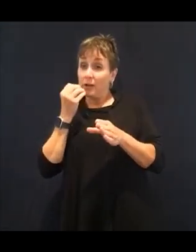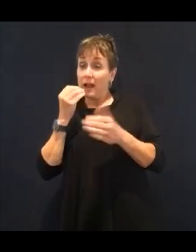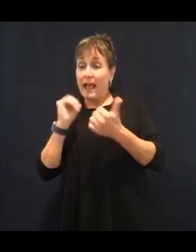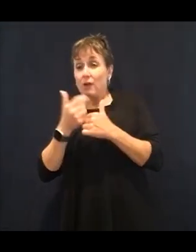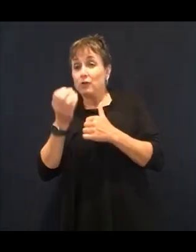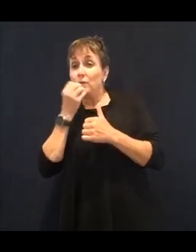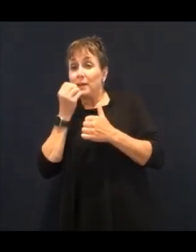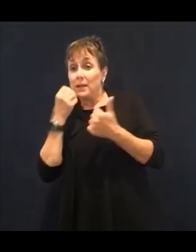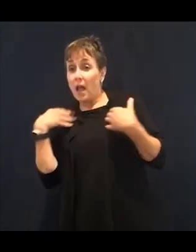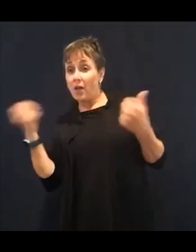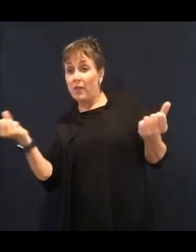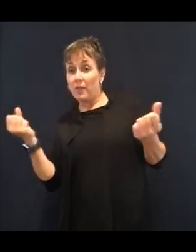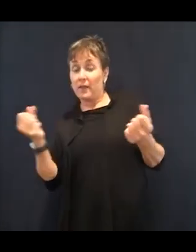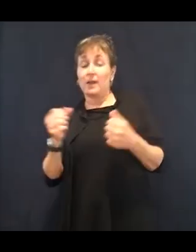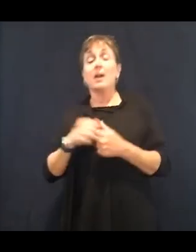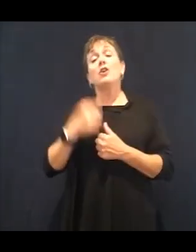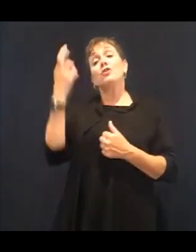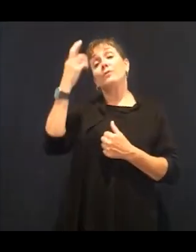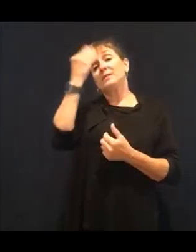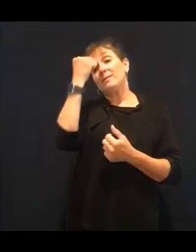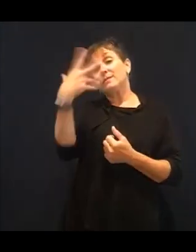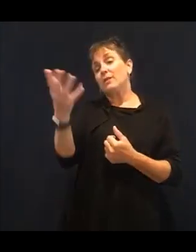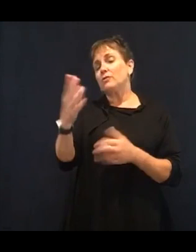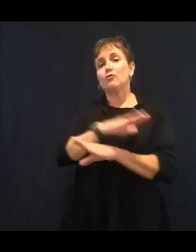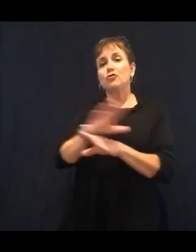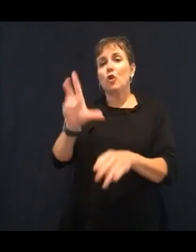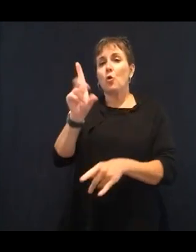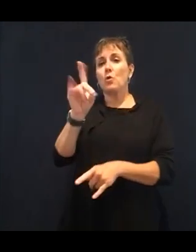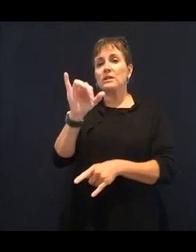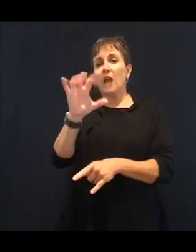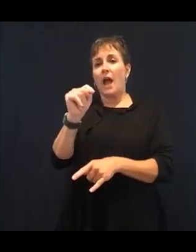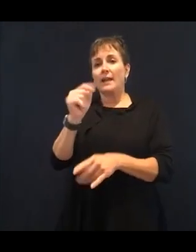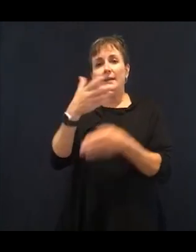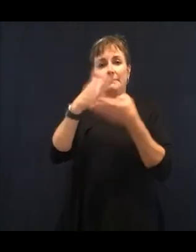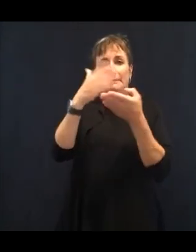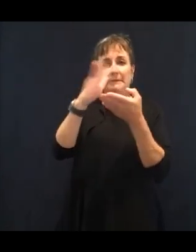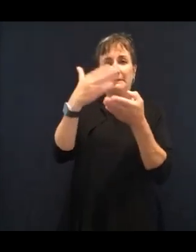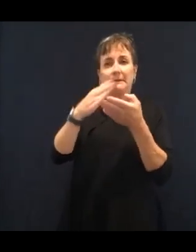work. What's important to understand is to stop dieting